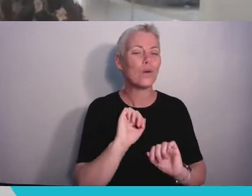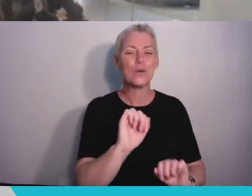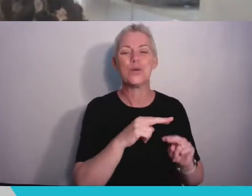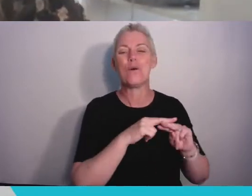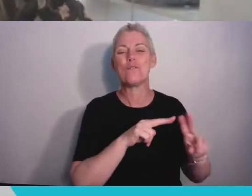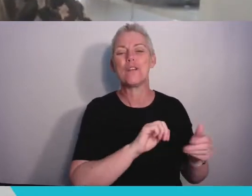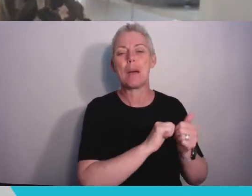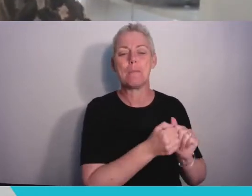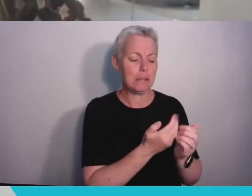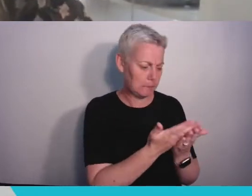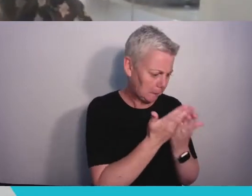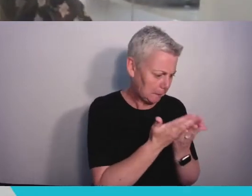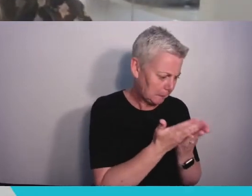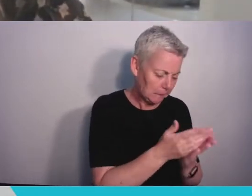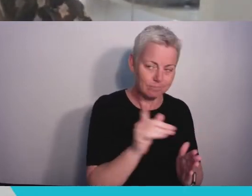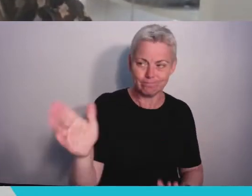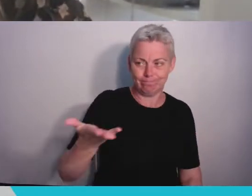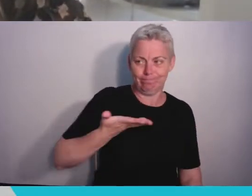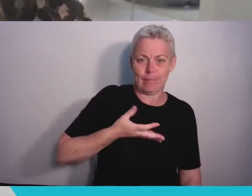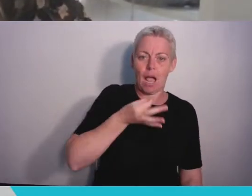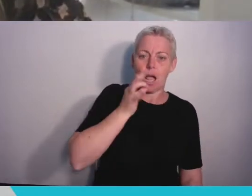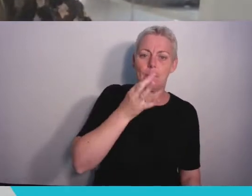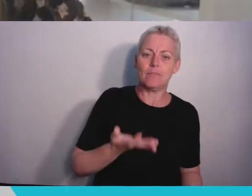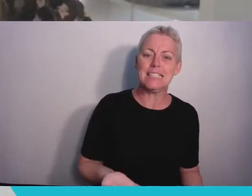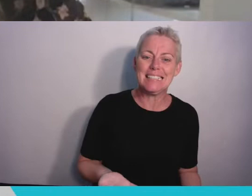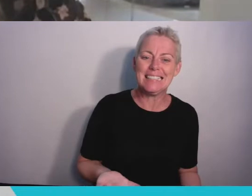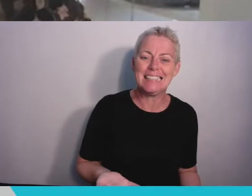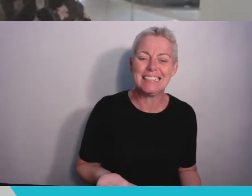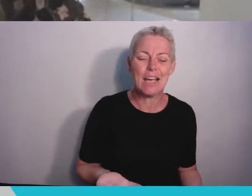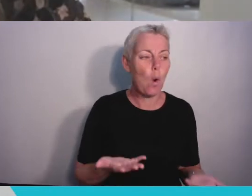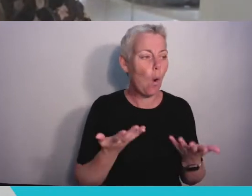an exam, or a family member who - despite not fully understanding what you’re actually